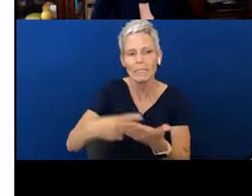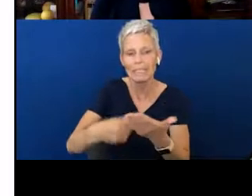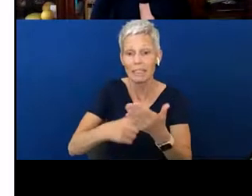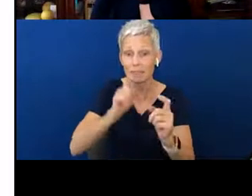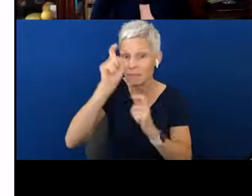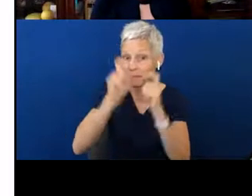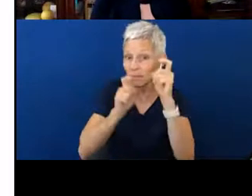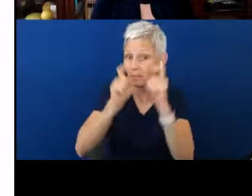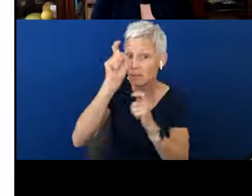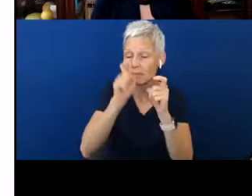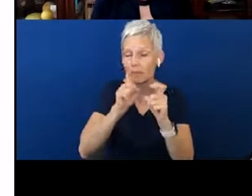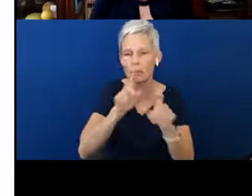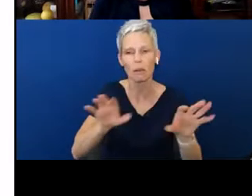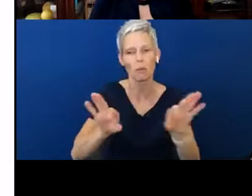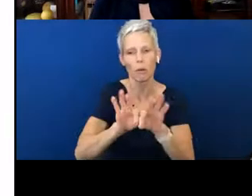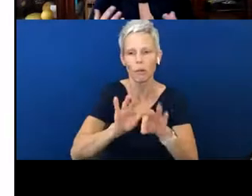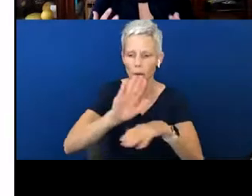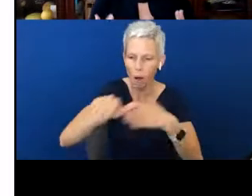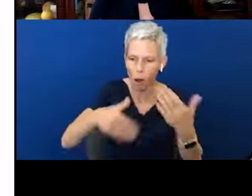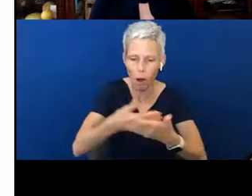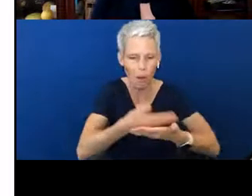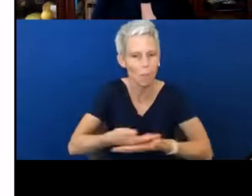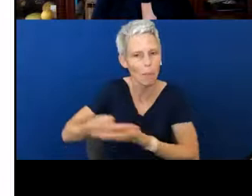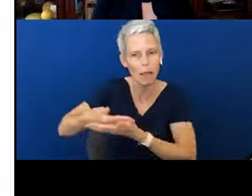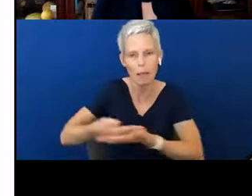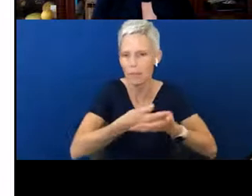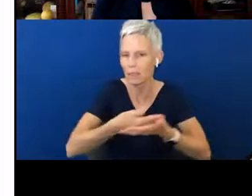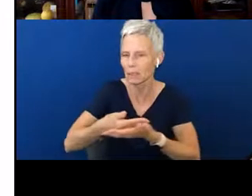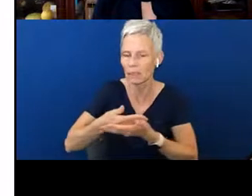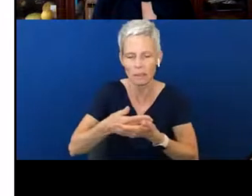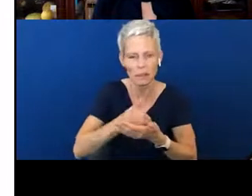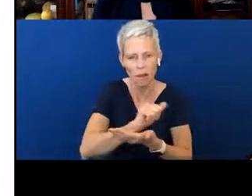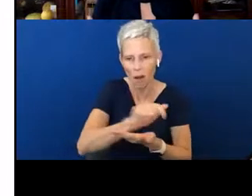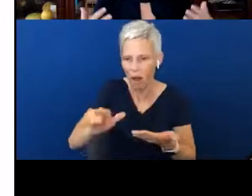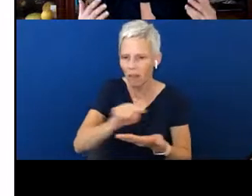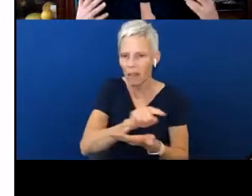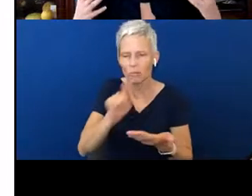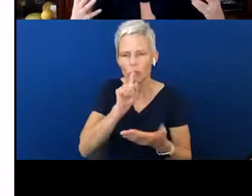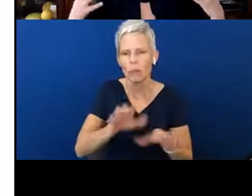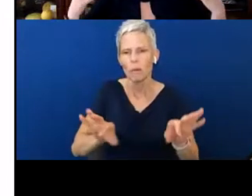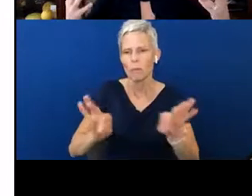That's important for all babies, but it's really important and has a very large, full,